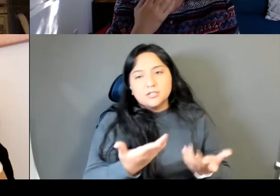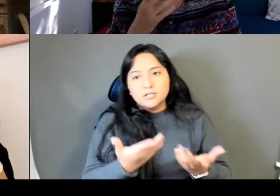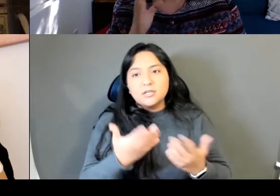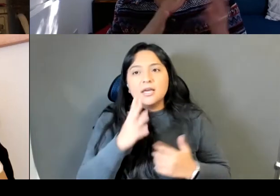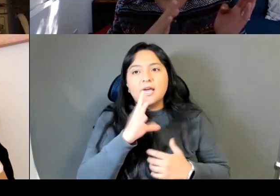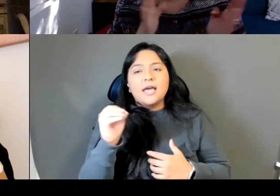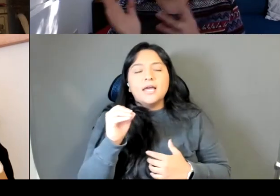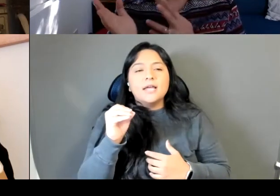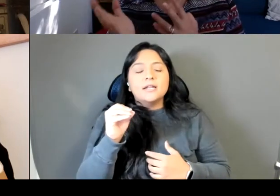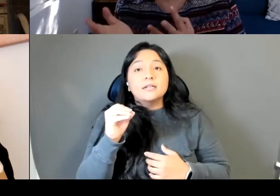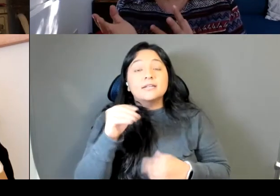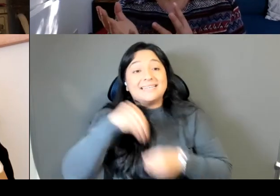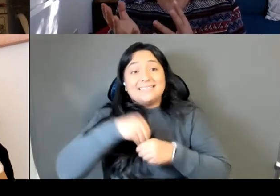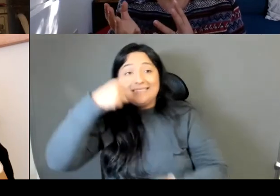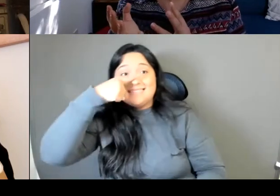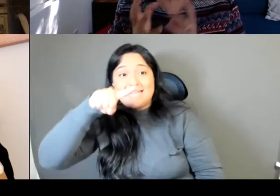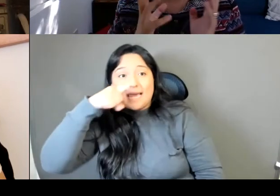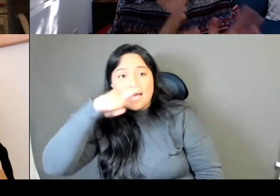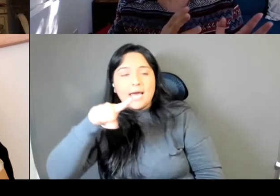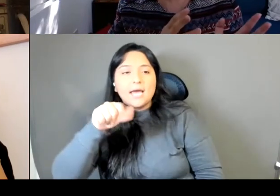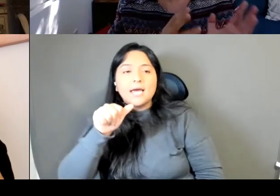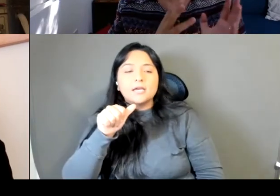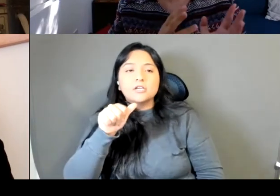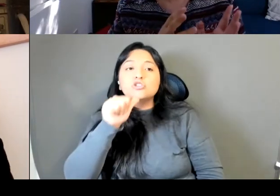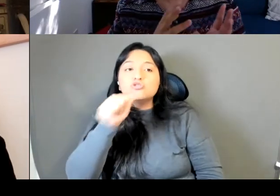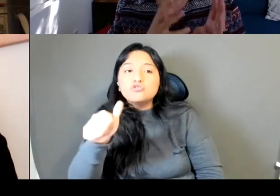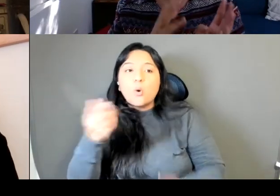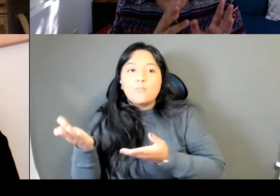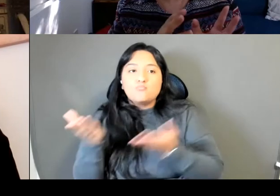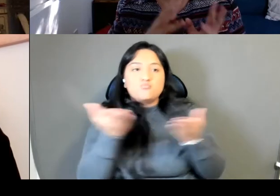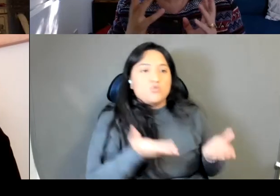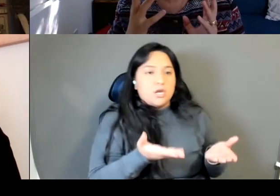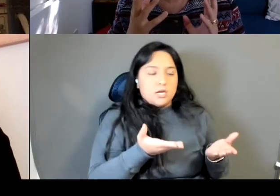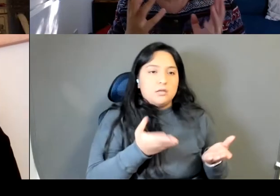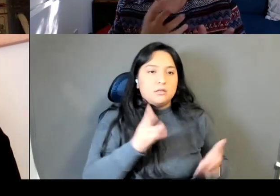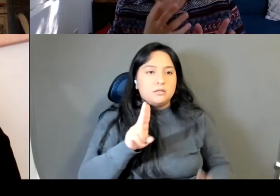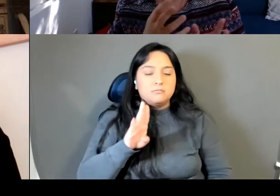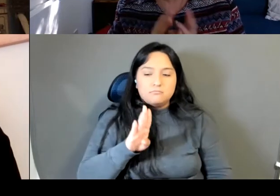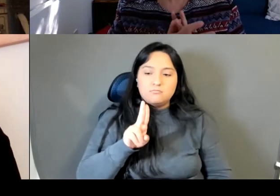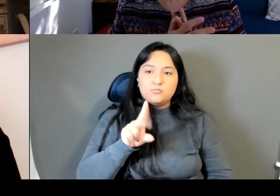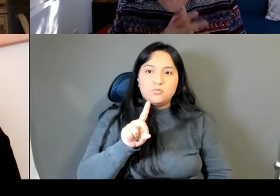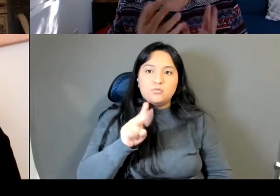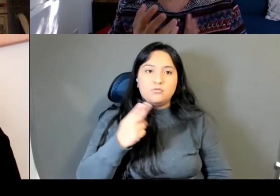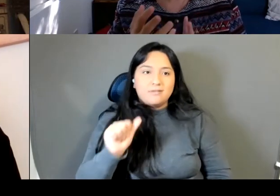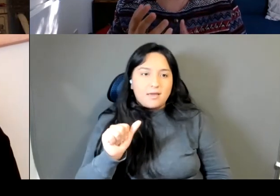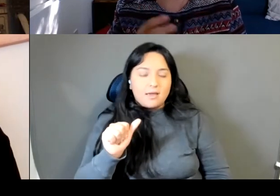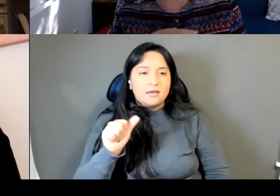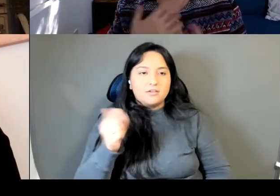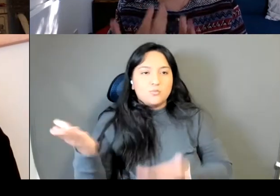don't bring a Buddha somewhere you rent the Buddha right Ciao, not too are out, because